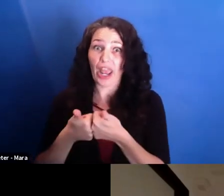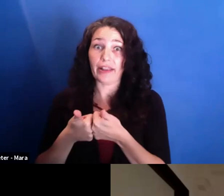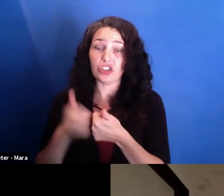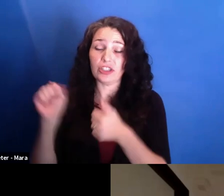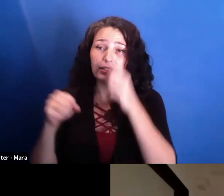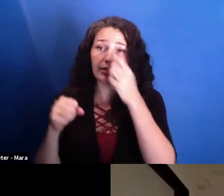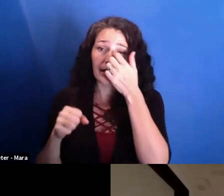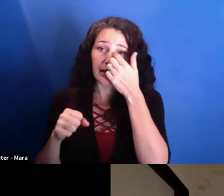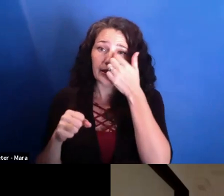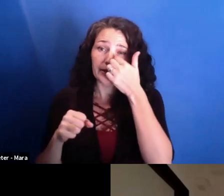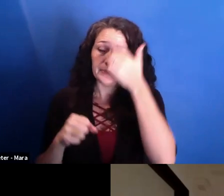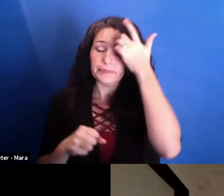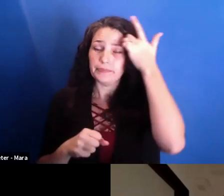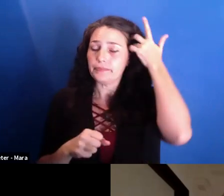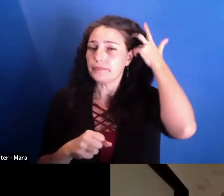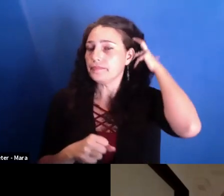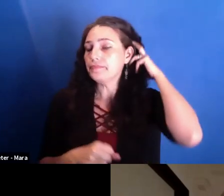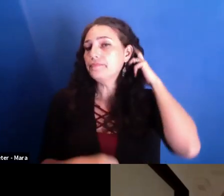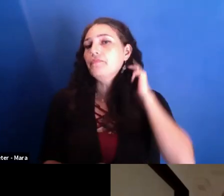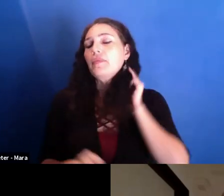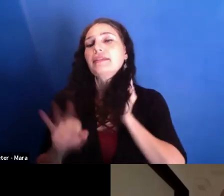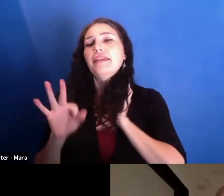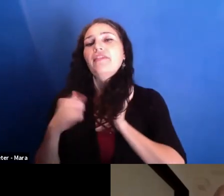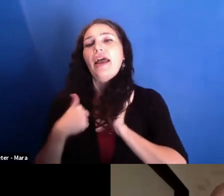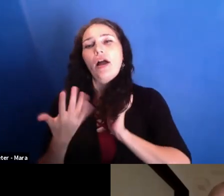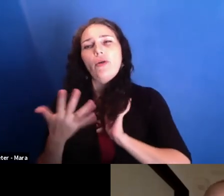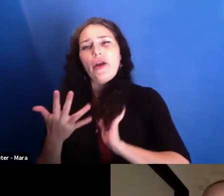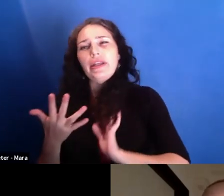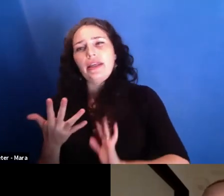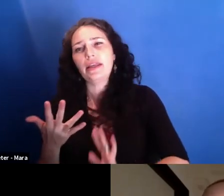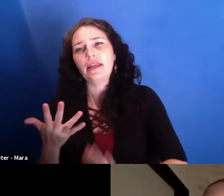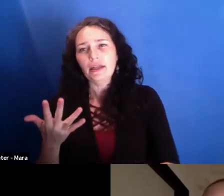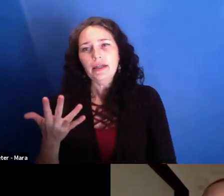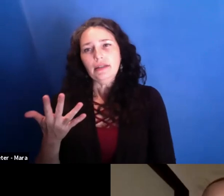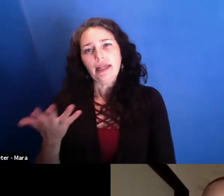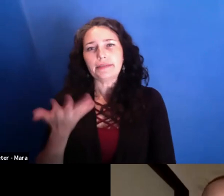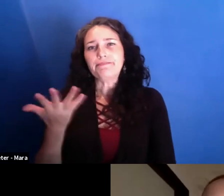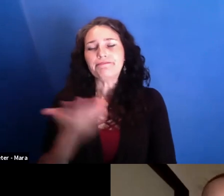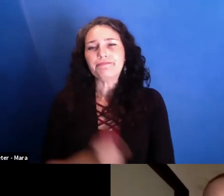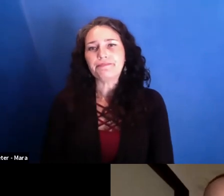OK, we have already in a way part of a good film that will take longer.